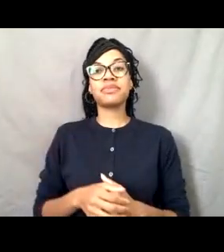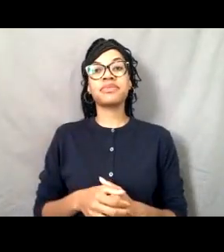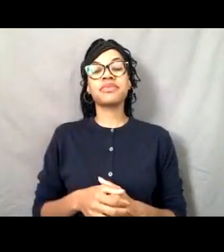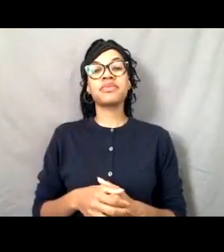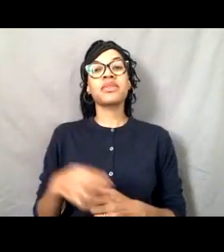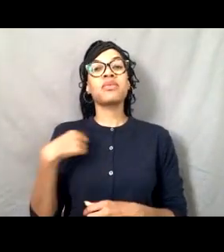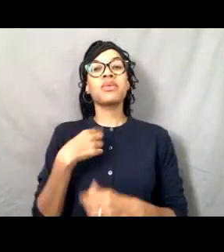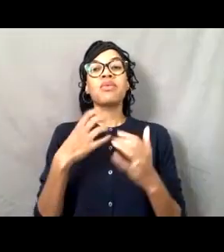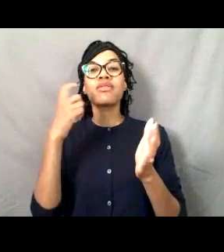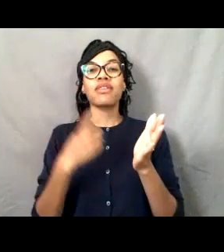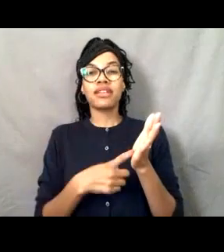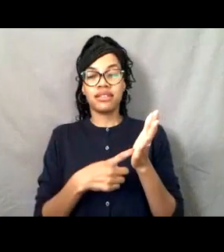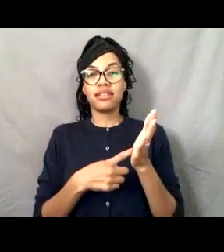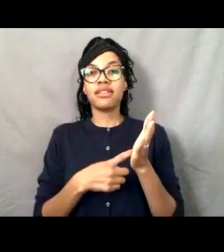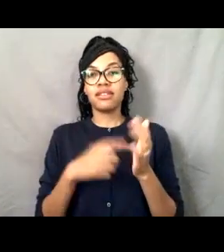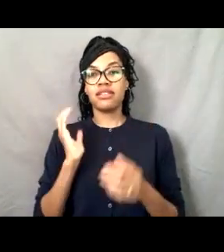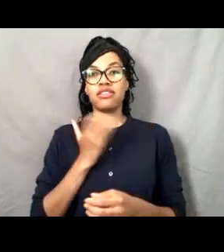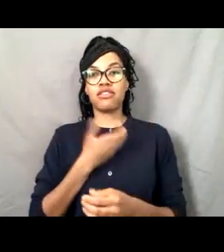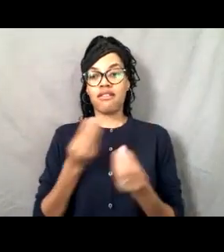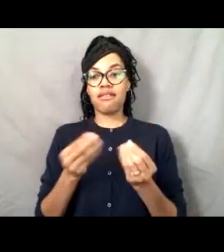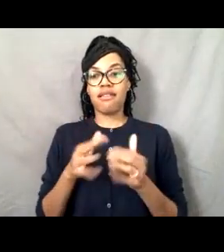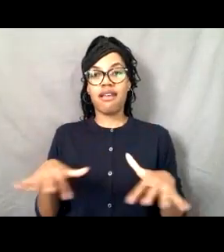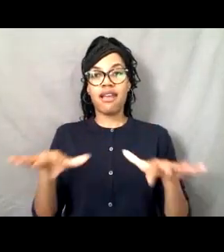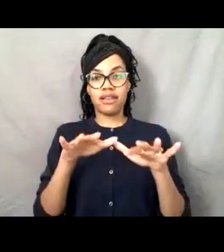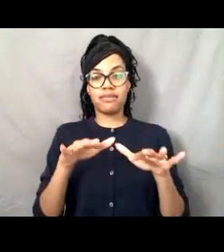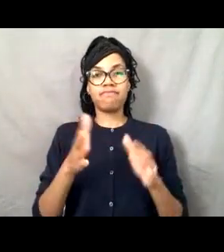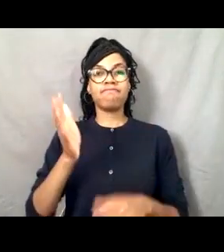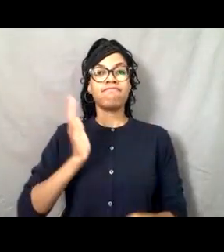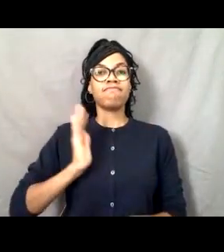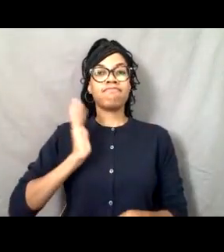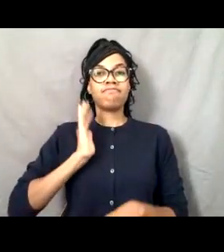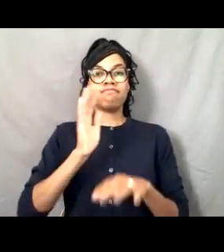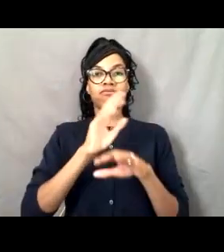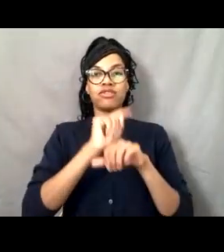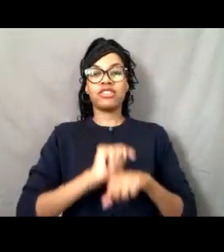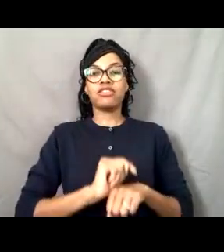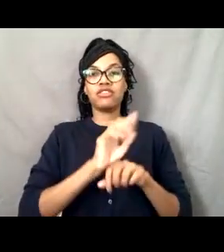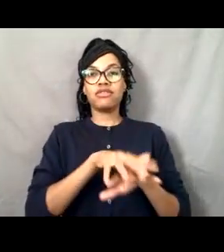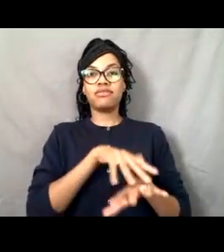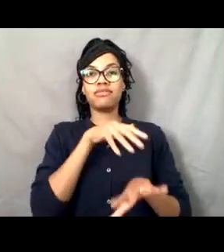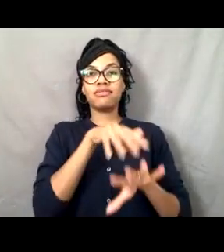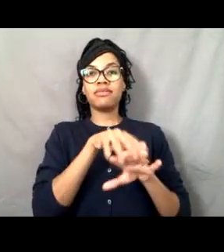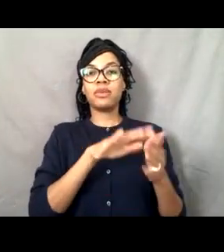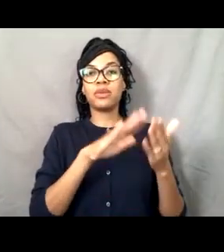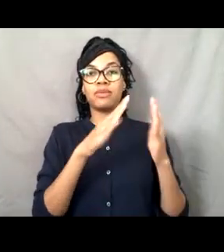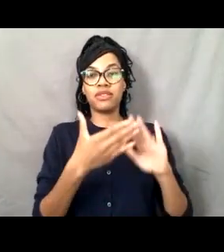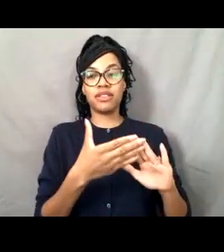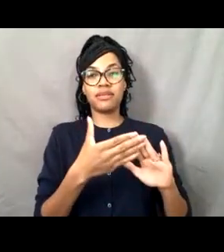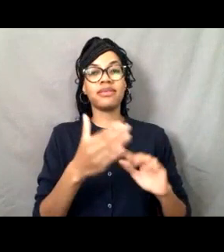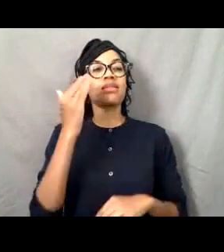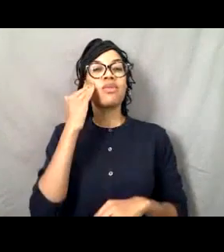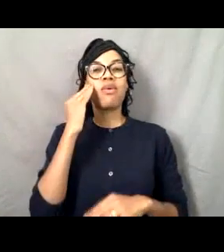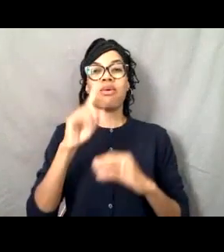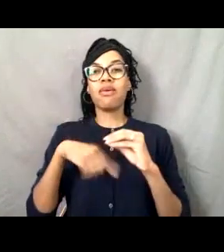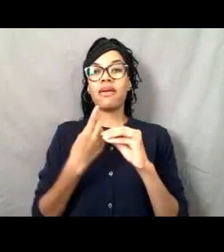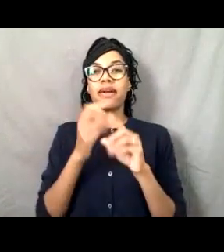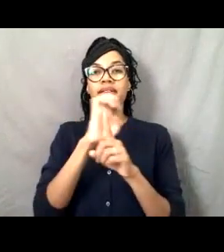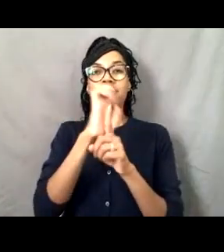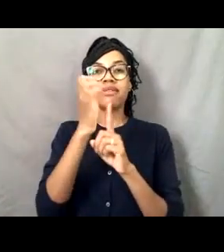that we're all coming to you from the traditional lands of native communities who have substantial traditional and local indigenous knowledge and much to share with us.